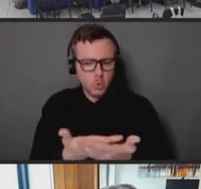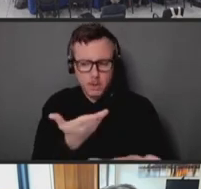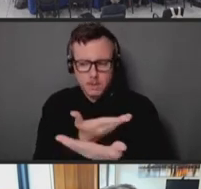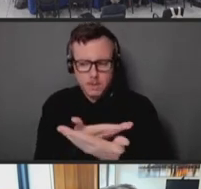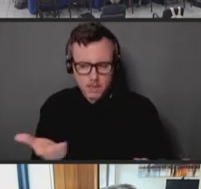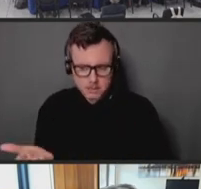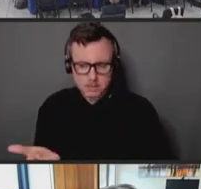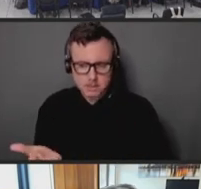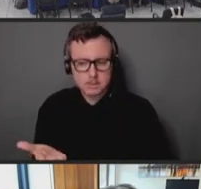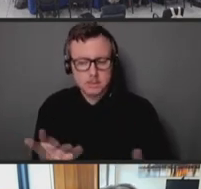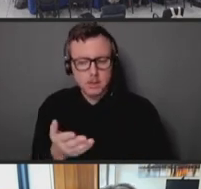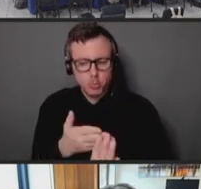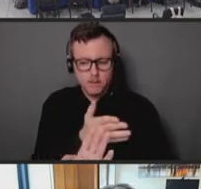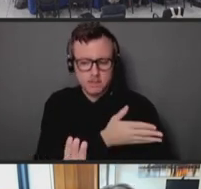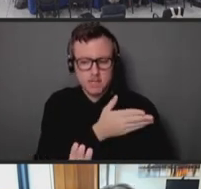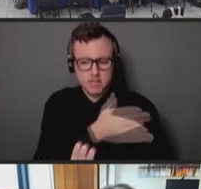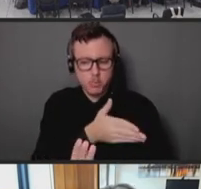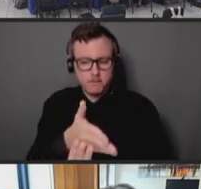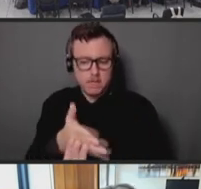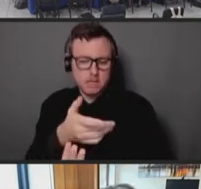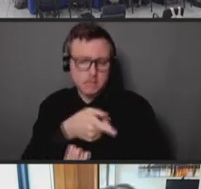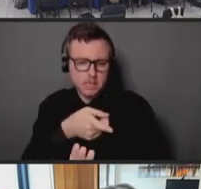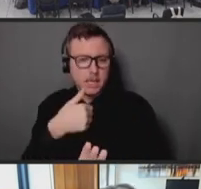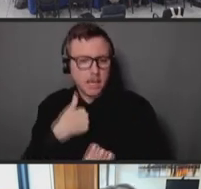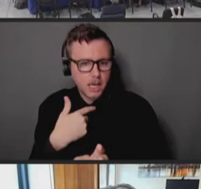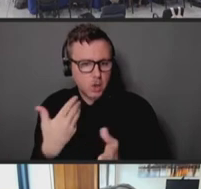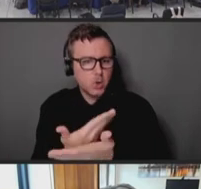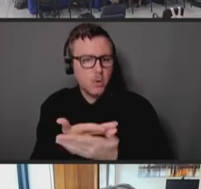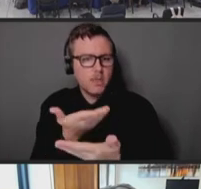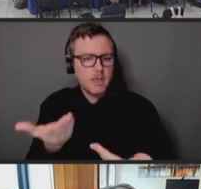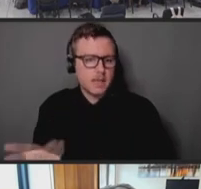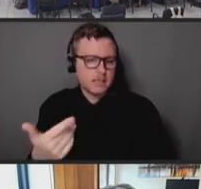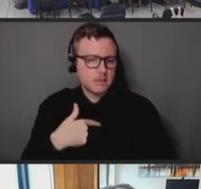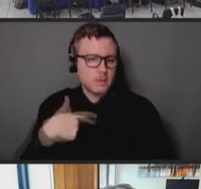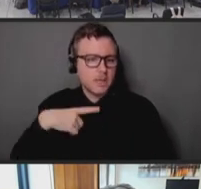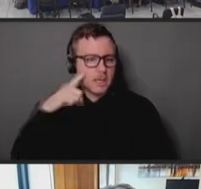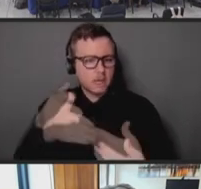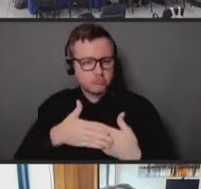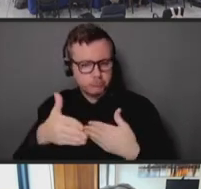And I think we'll be spending, certainly, the next year or so working with jurisdictions to